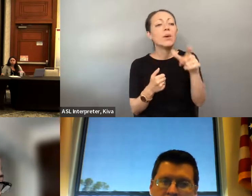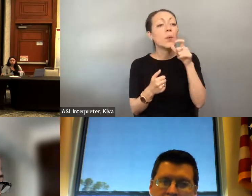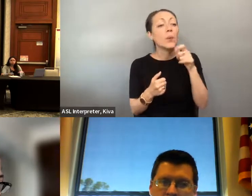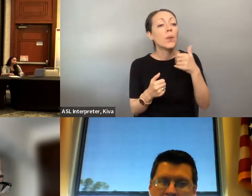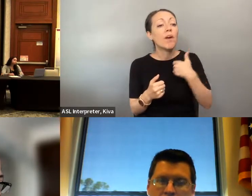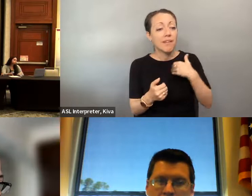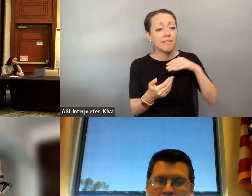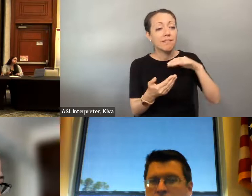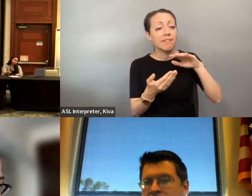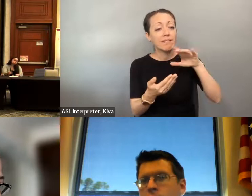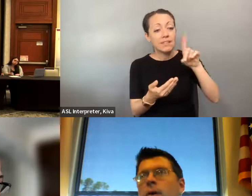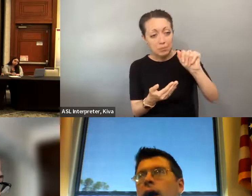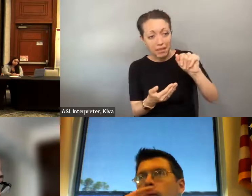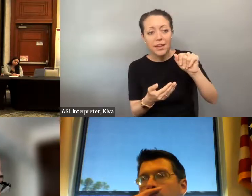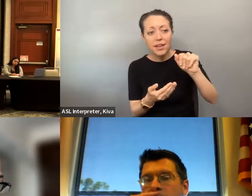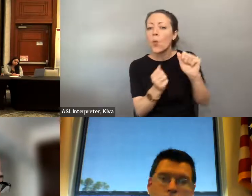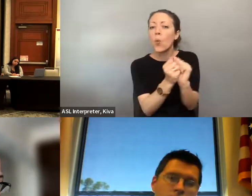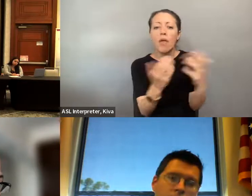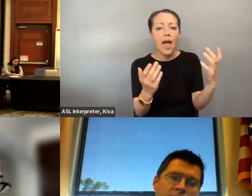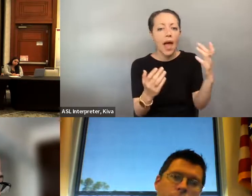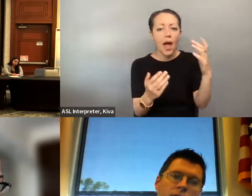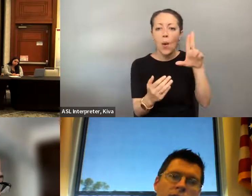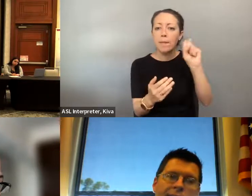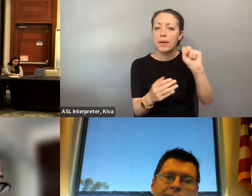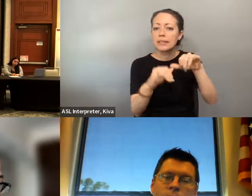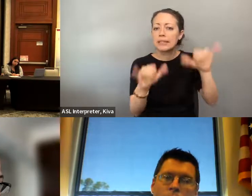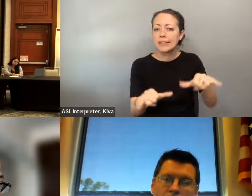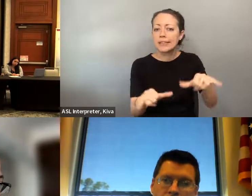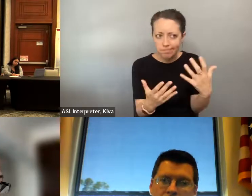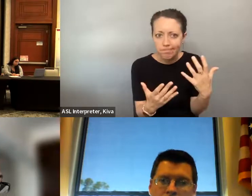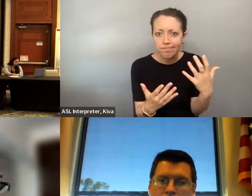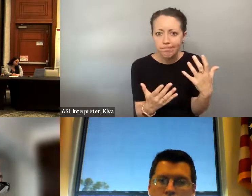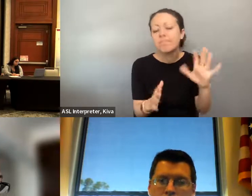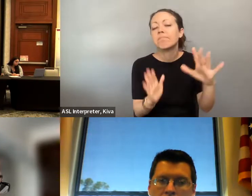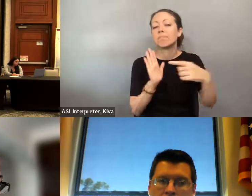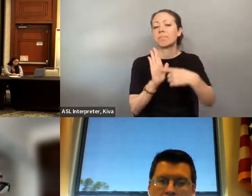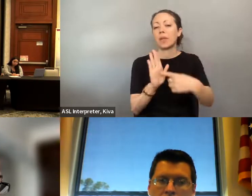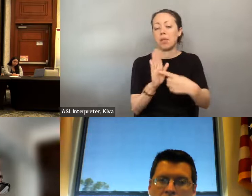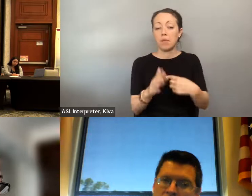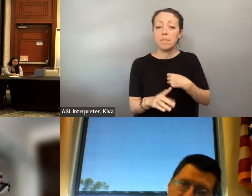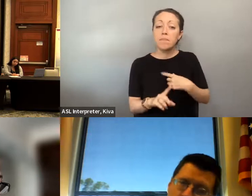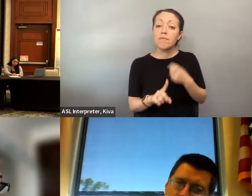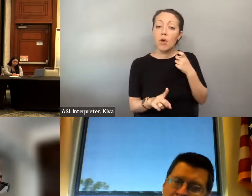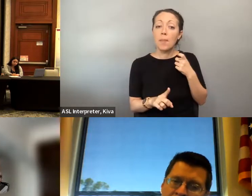community, they can access those services. The challenge gets into play when -- for those that do not live within the challenge gets into play. When for those that do not live within a community with a fixed route, for example, I'll use a personal example.